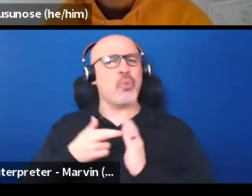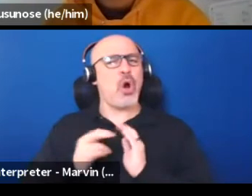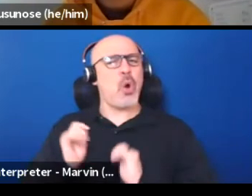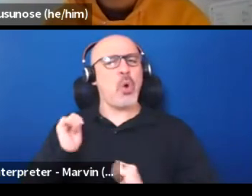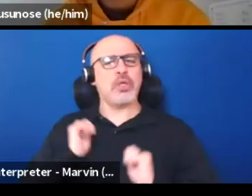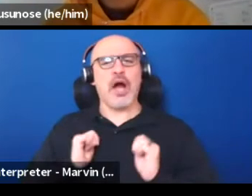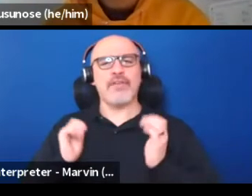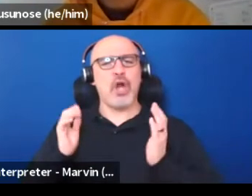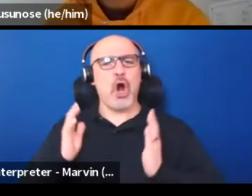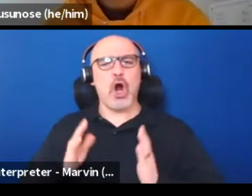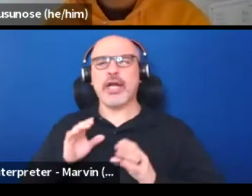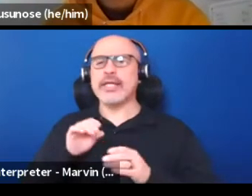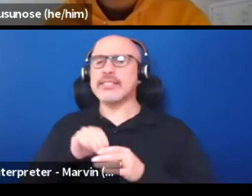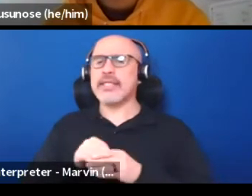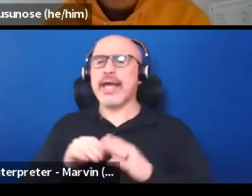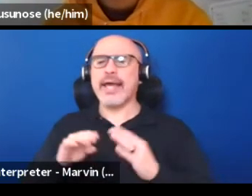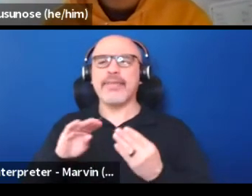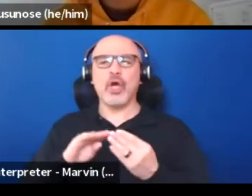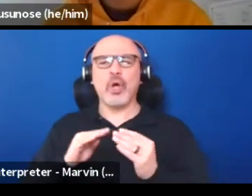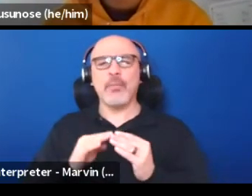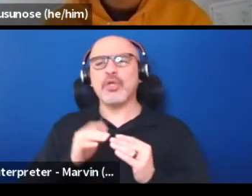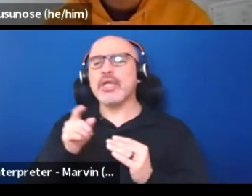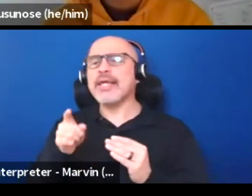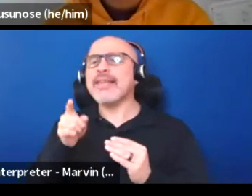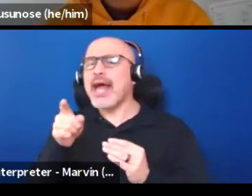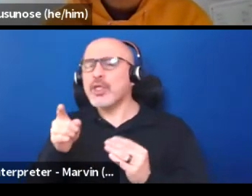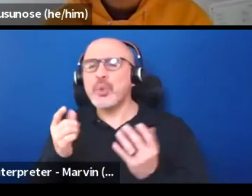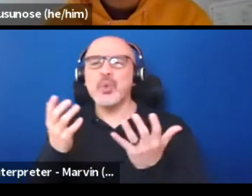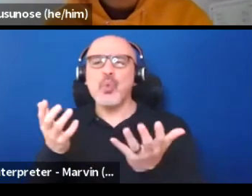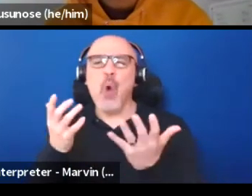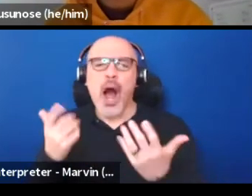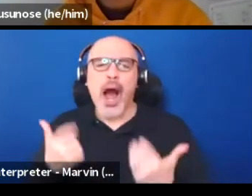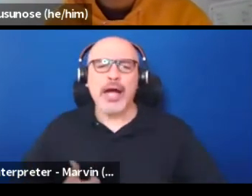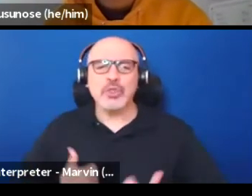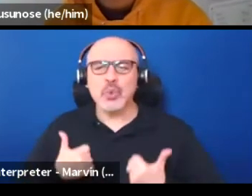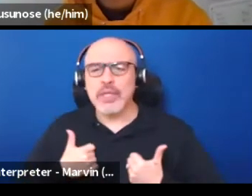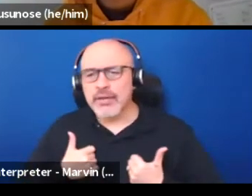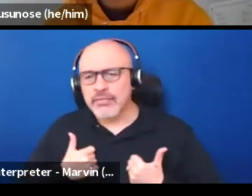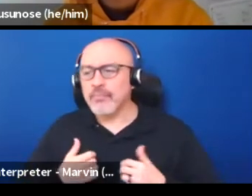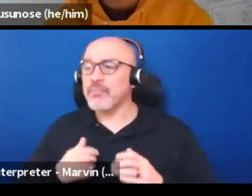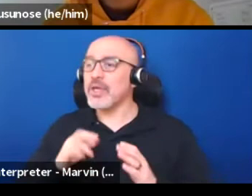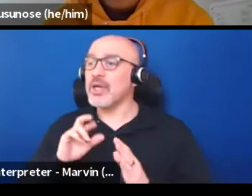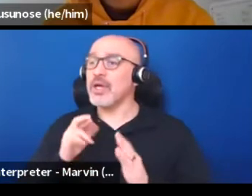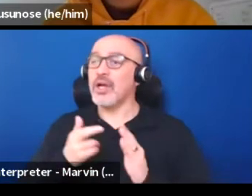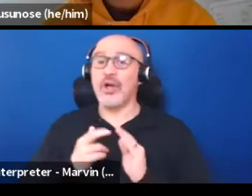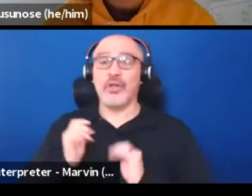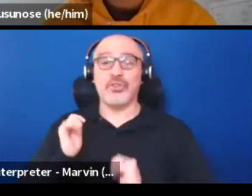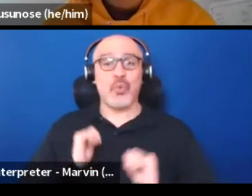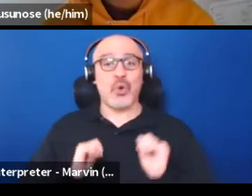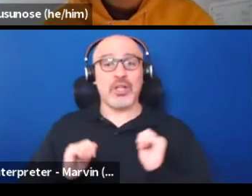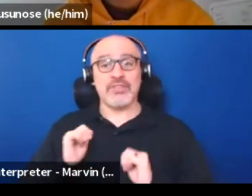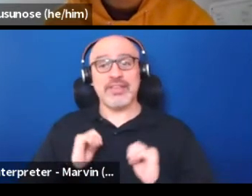in the community that you want to live in. The role of theater, as we've been talking about as this idea, but I'm also thinking